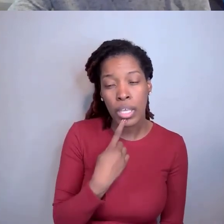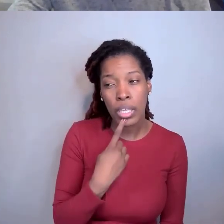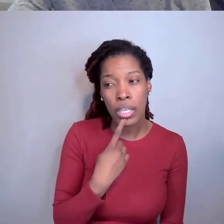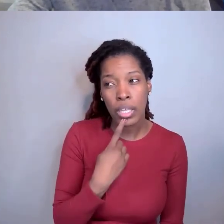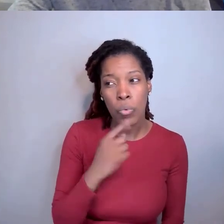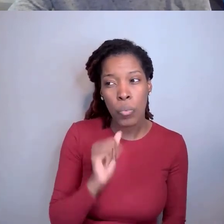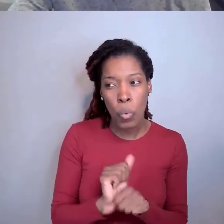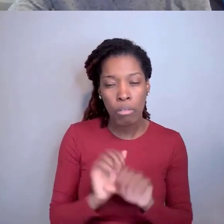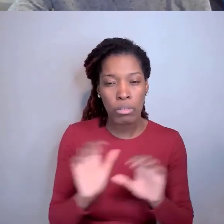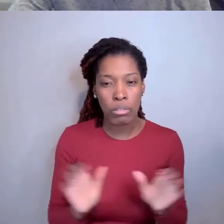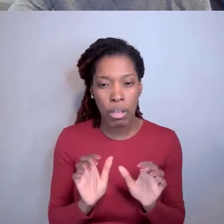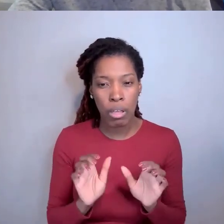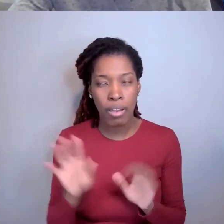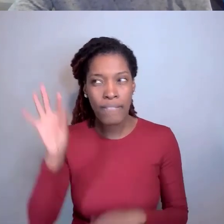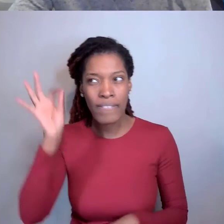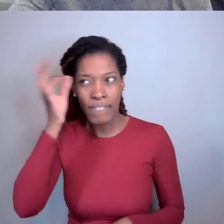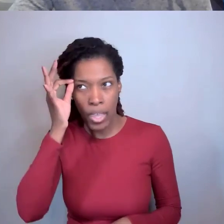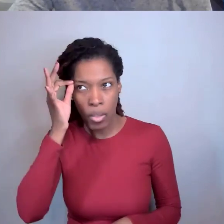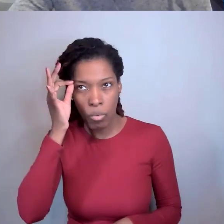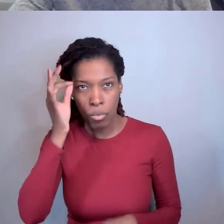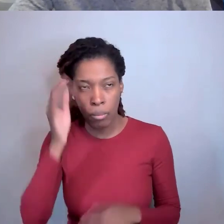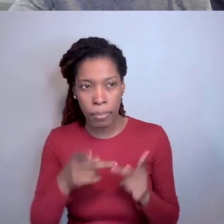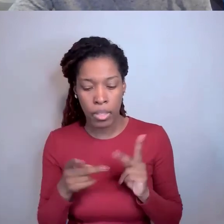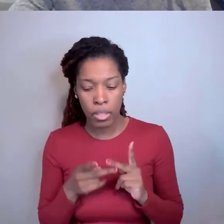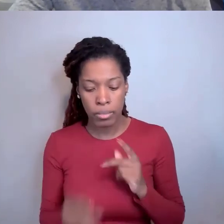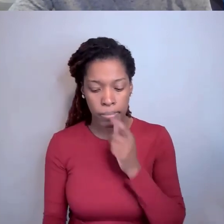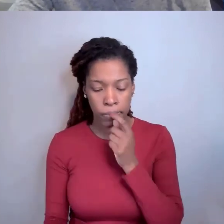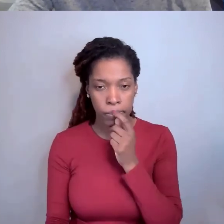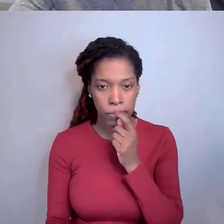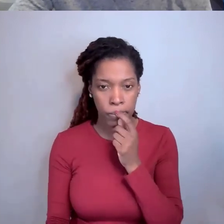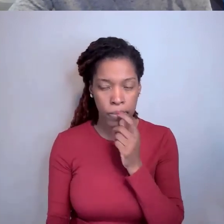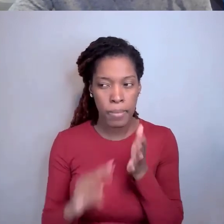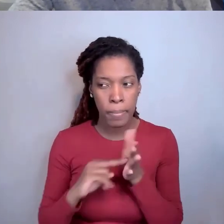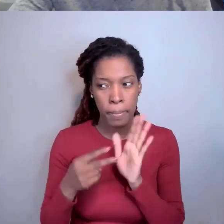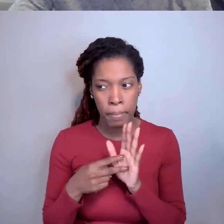Mary Fran Deutsch: And a federal institution. So that means work's being done at our campus.